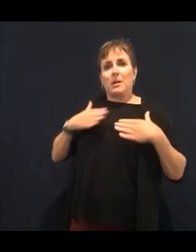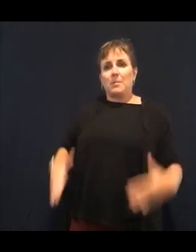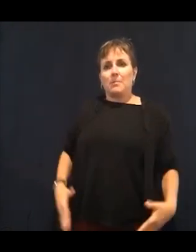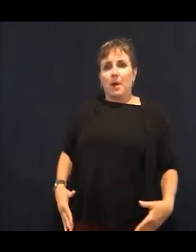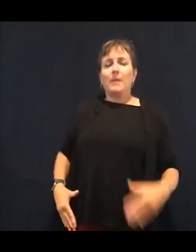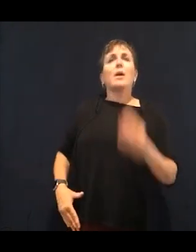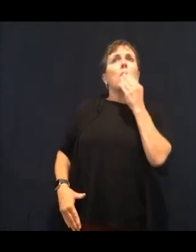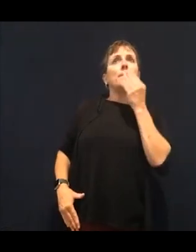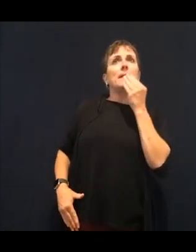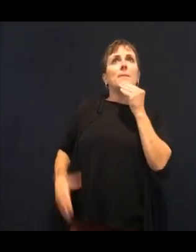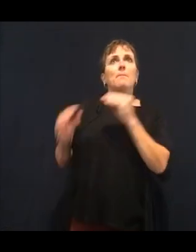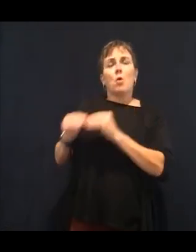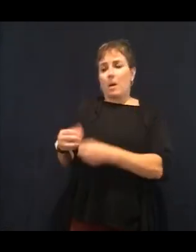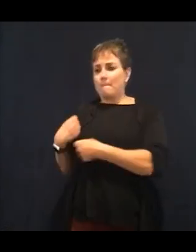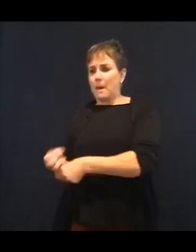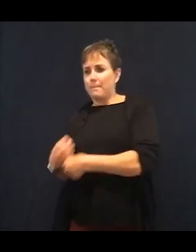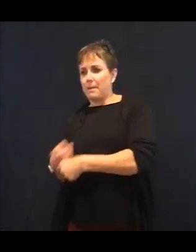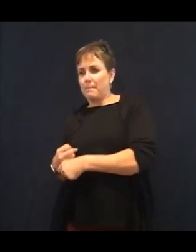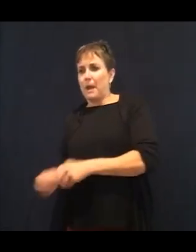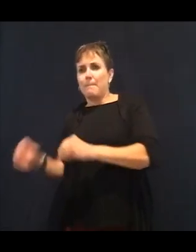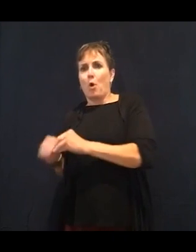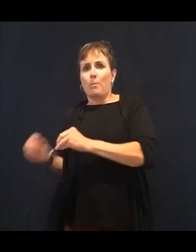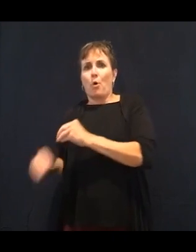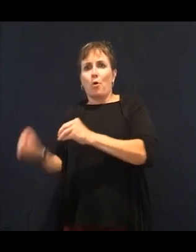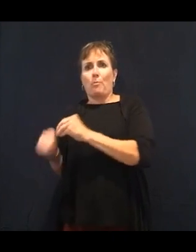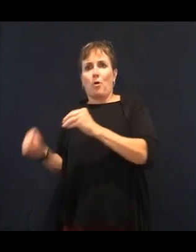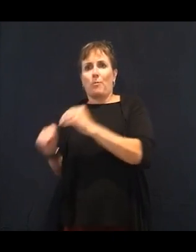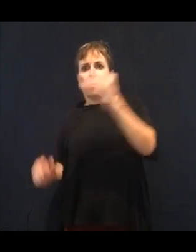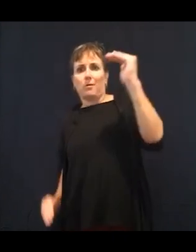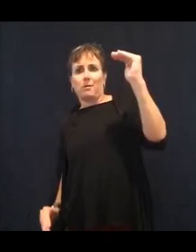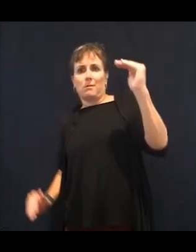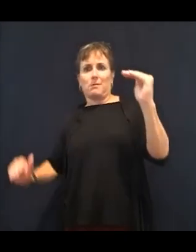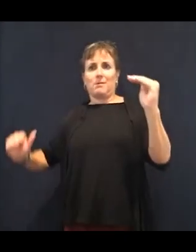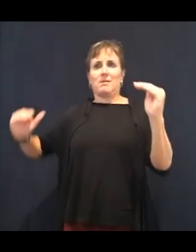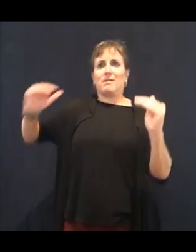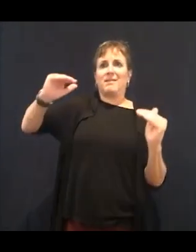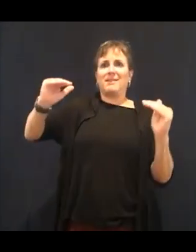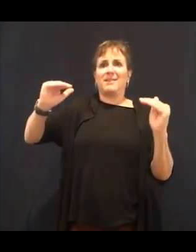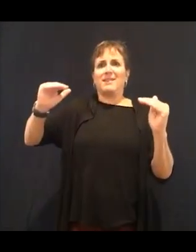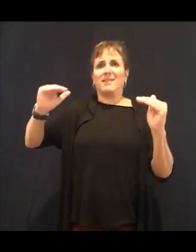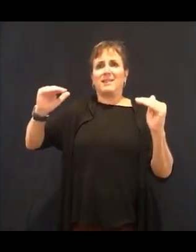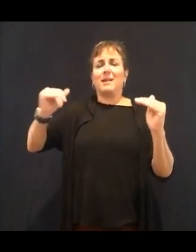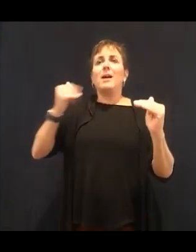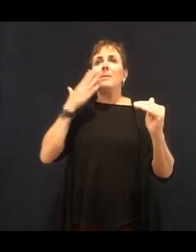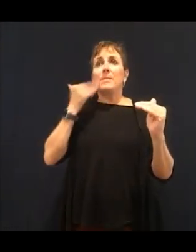to having it. So say we have a big bowl of sugary cereal